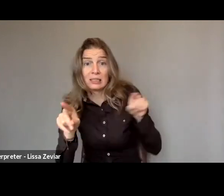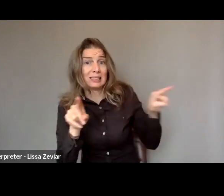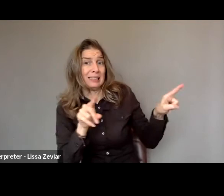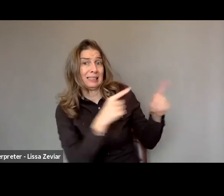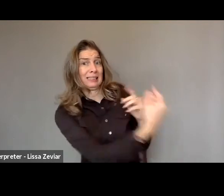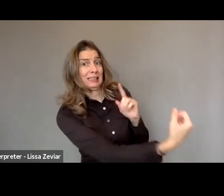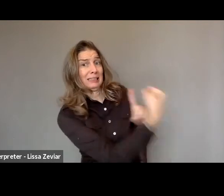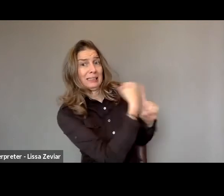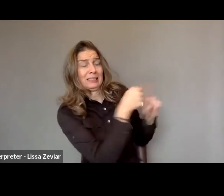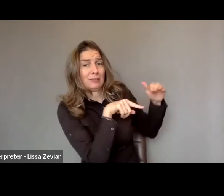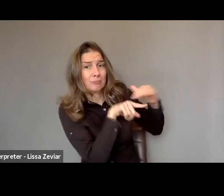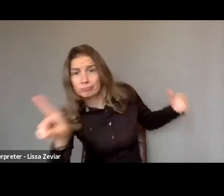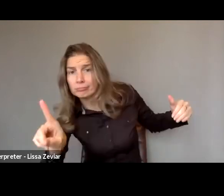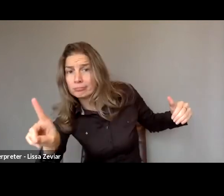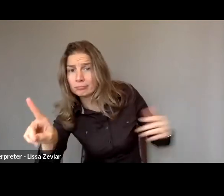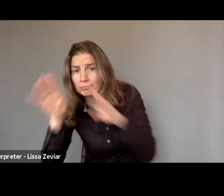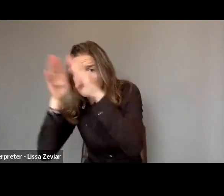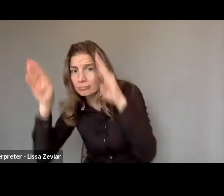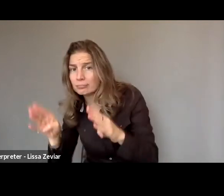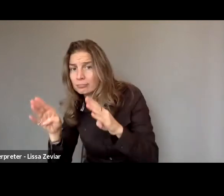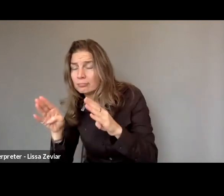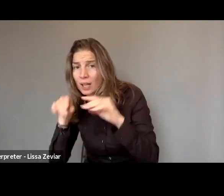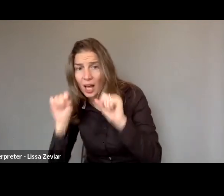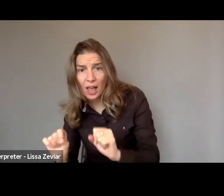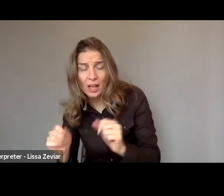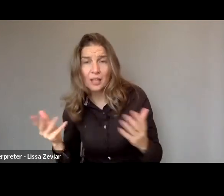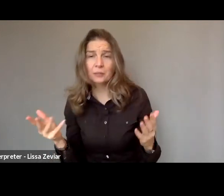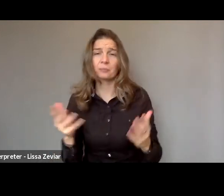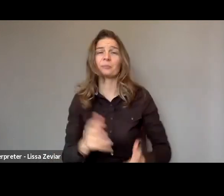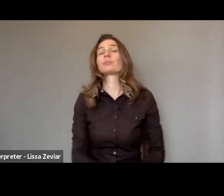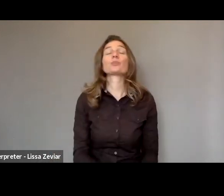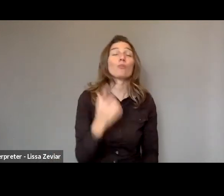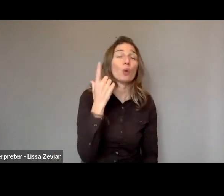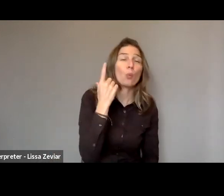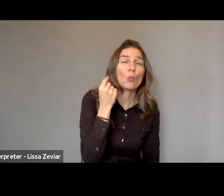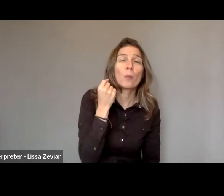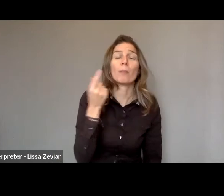that all women and girls and victims of violence can have access